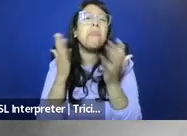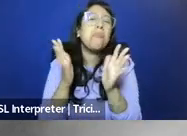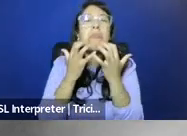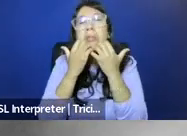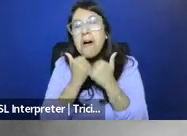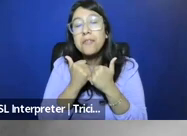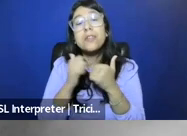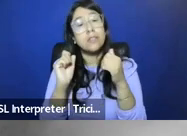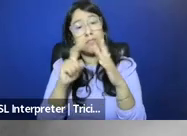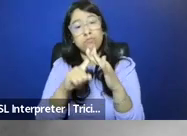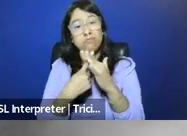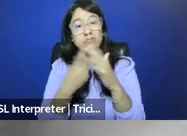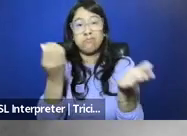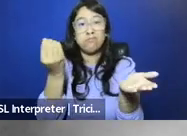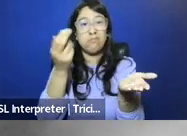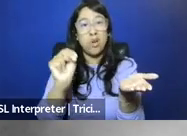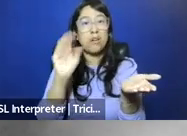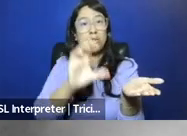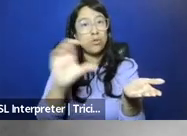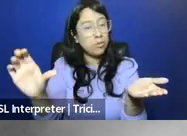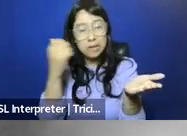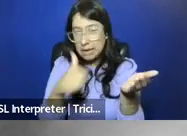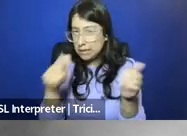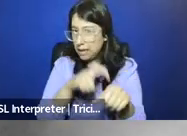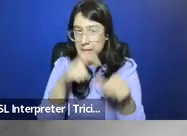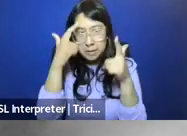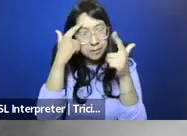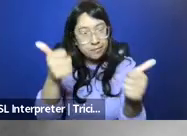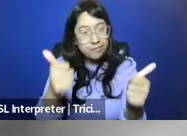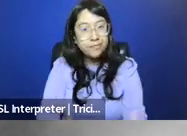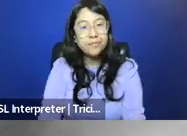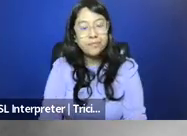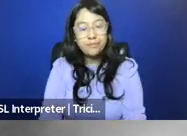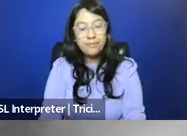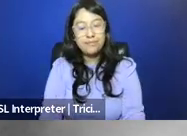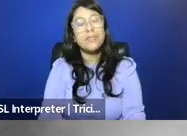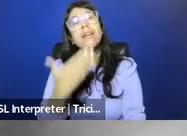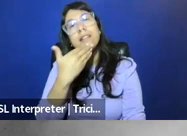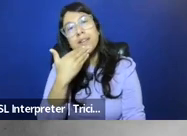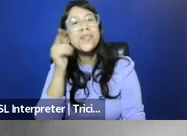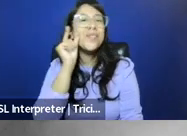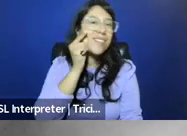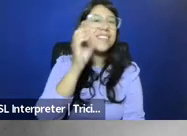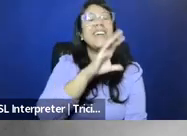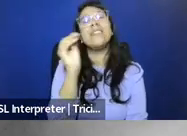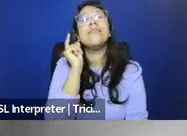You can enable closed captions for yourself at any time, and thank you so much to Gloshanda and Tricia,